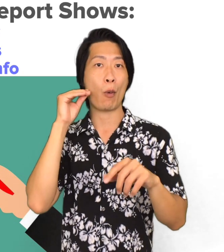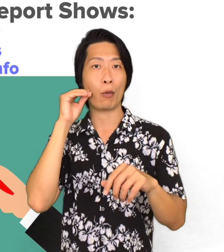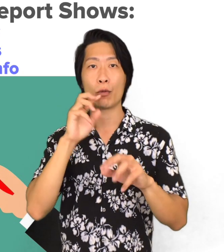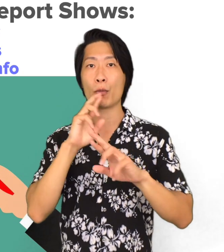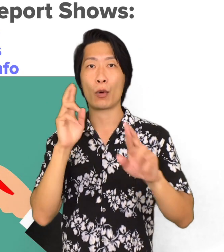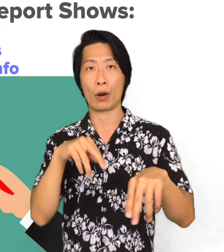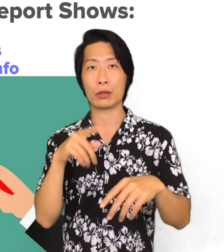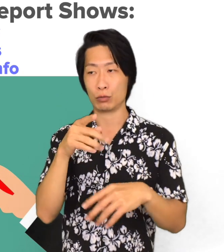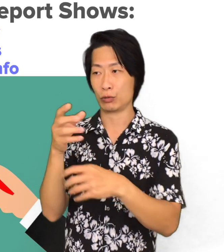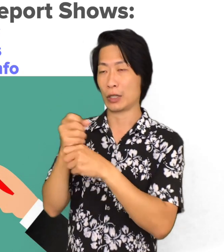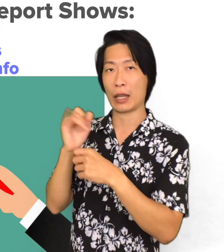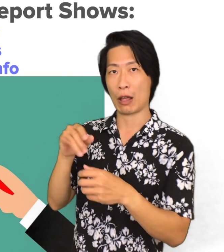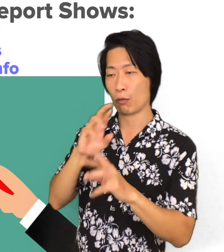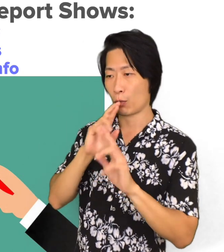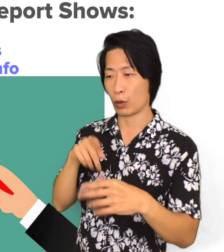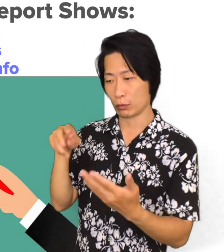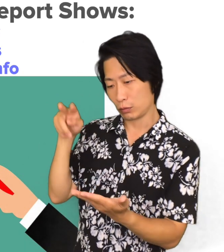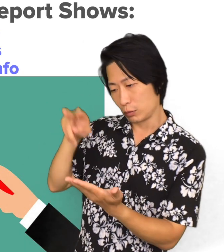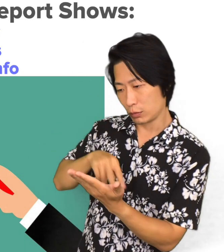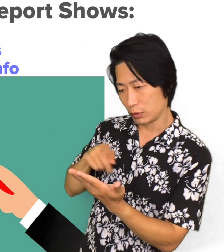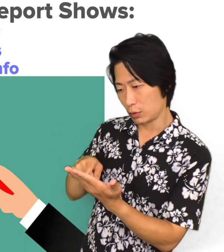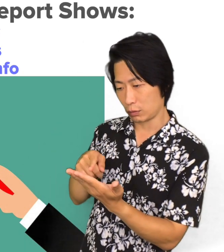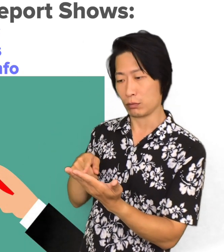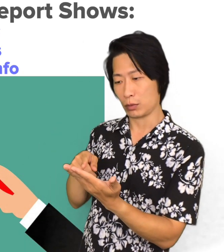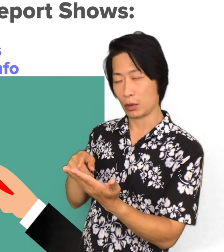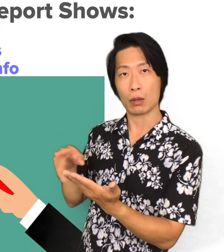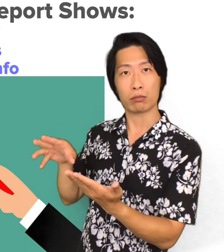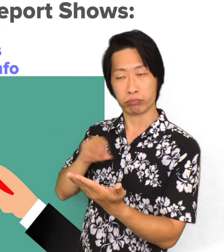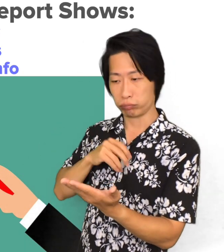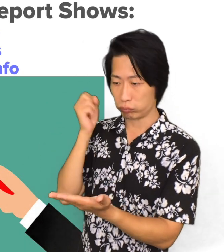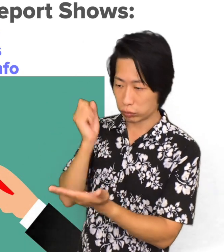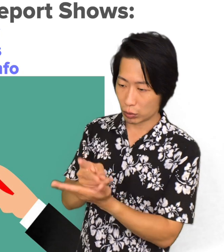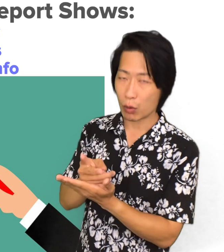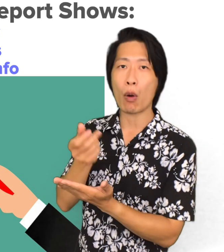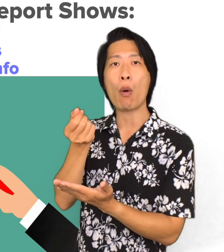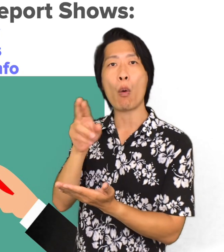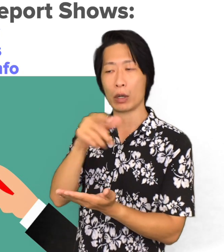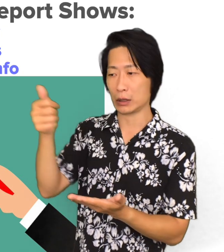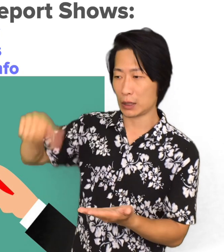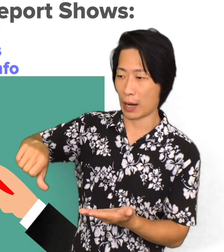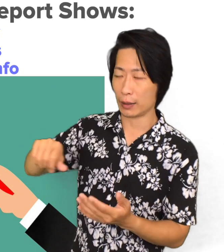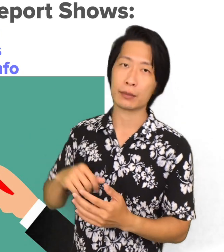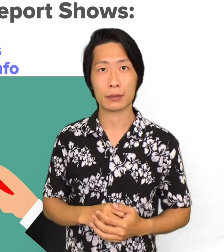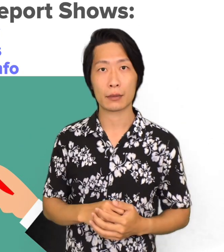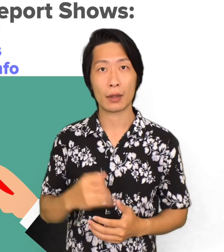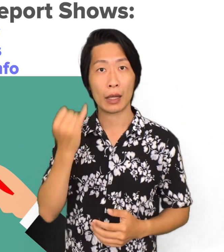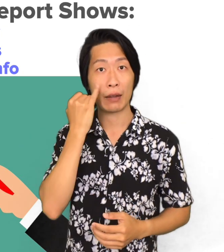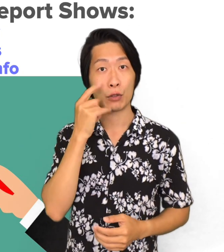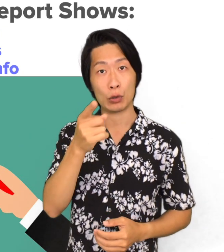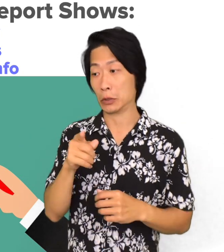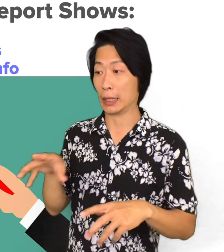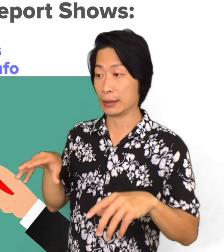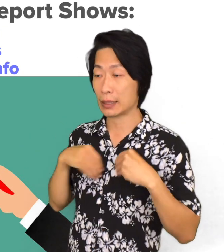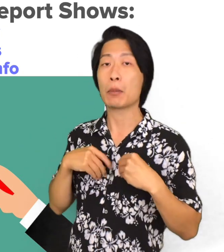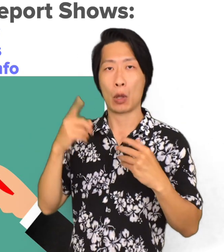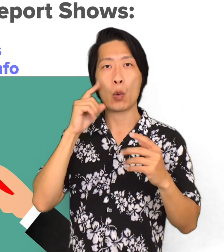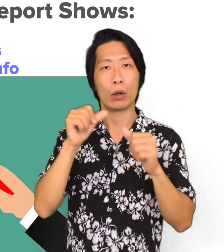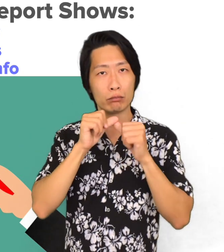company and you can decide to approve or deny this report. If you accept and approve the title report